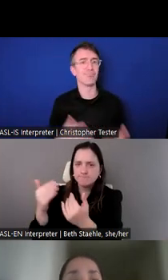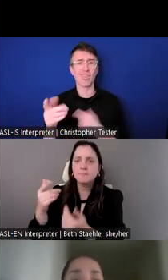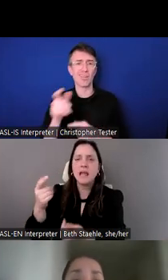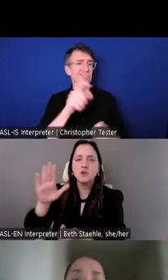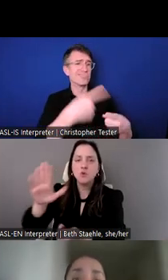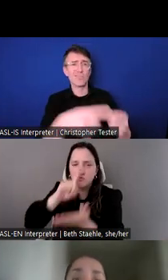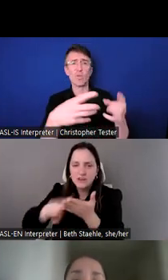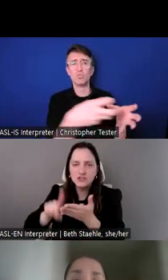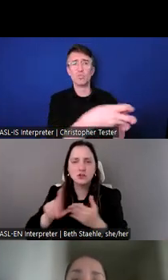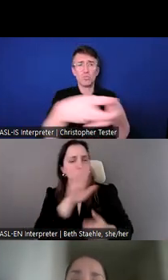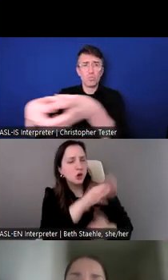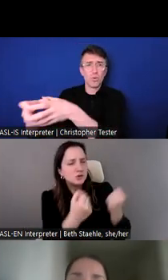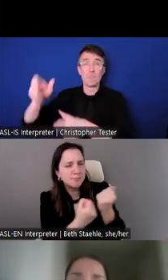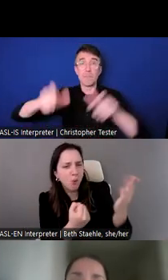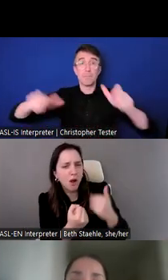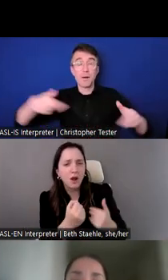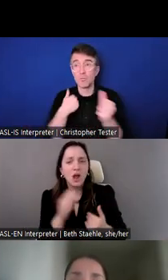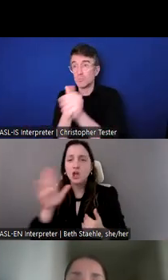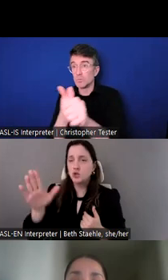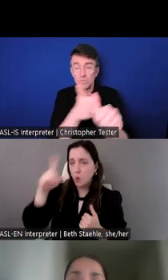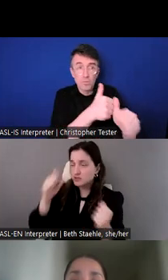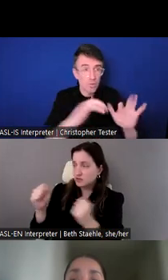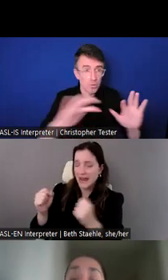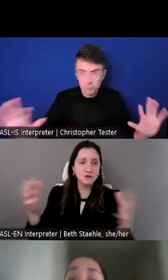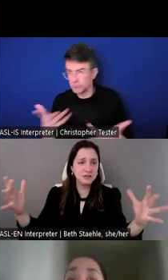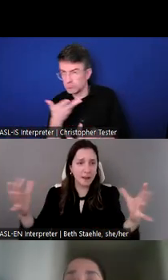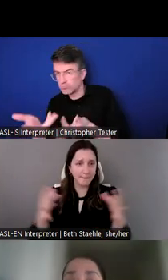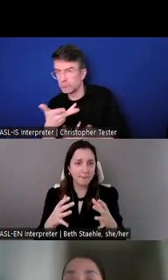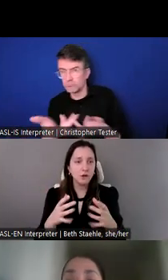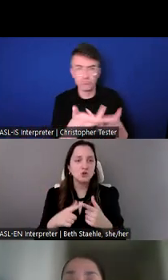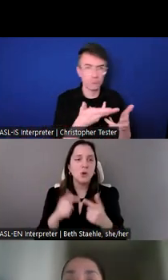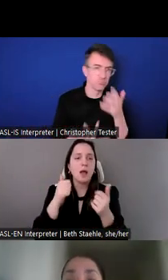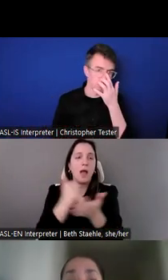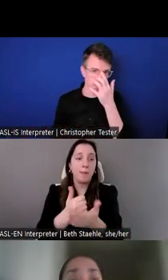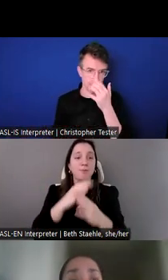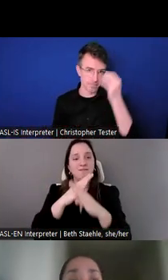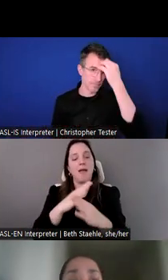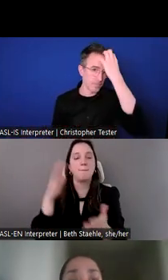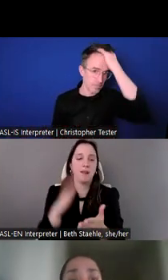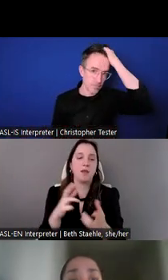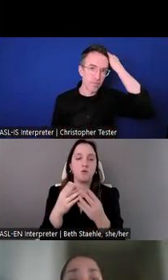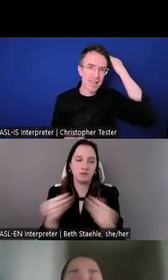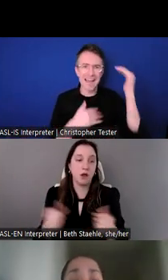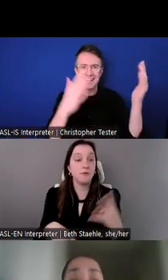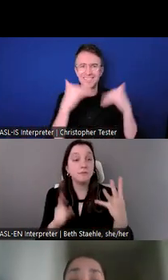And we draw on our exceptional convening power to bring together diverse audiences to exchange